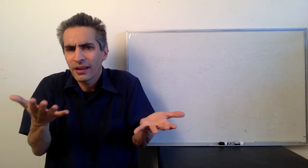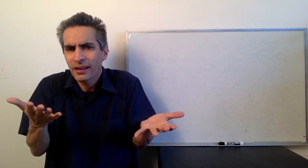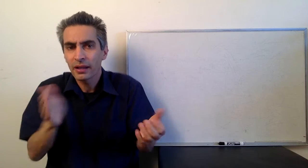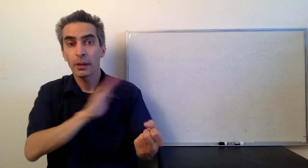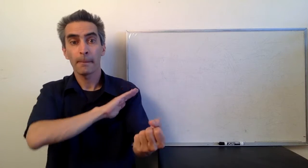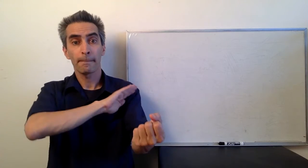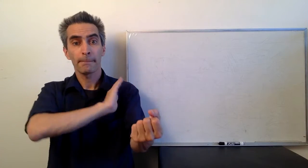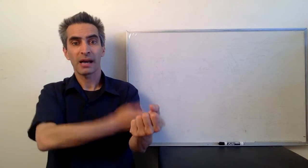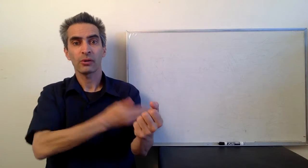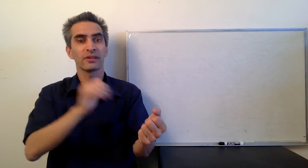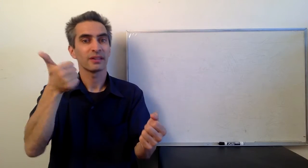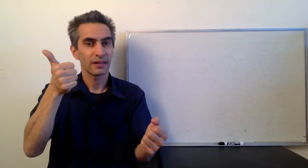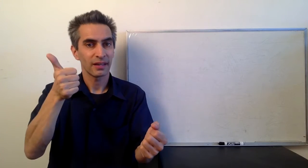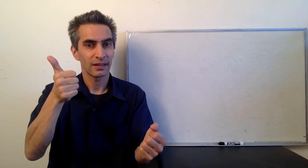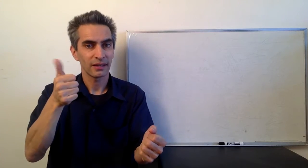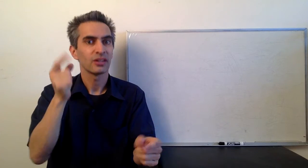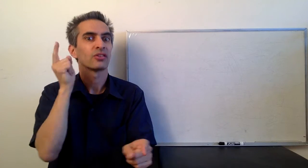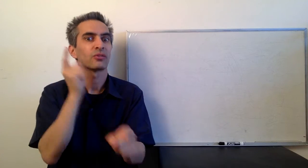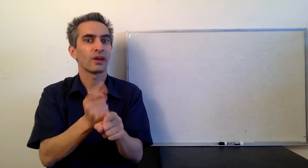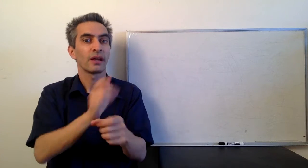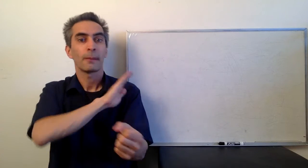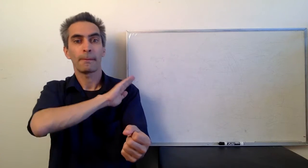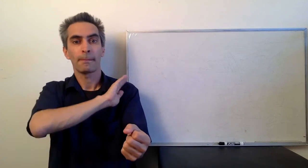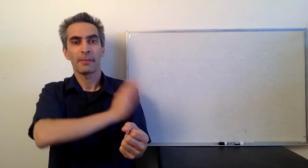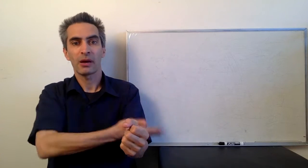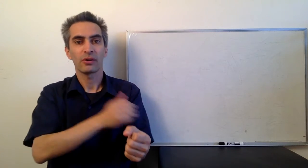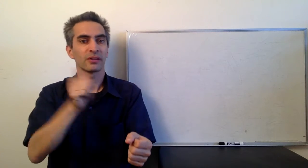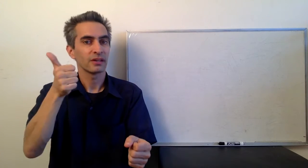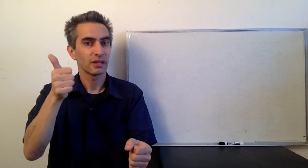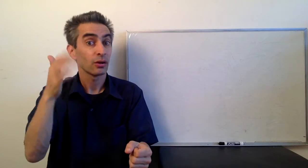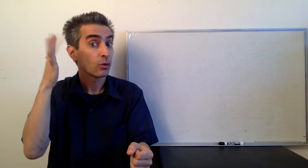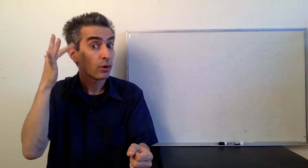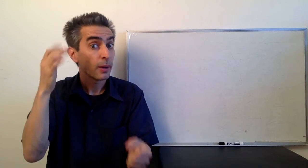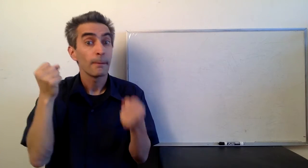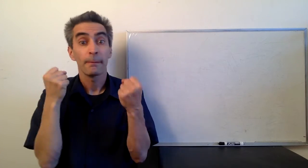Now what are we going to do? Powers of 10. Right. Powers of 10.